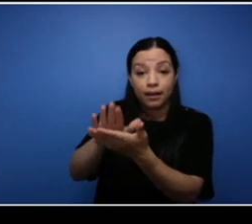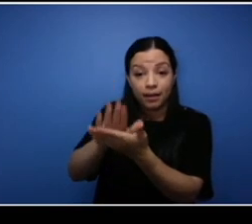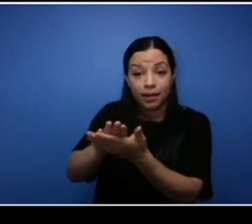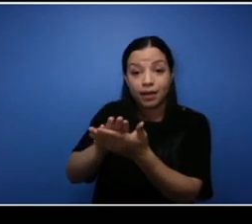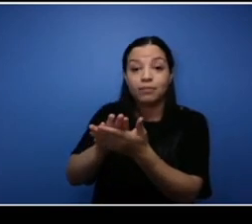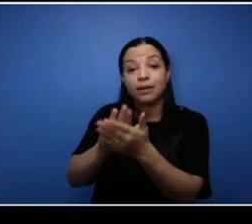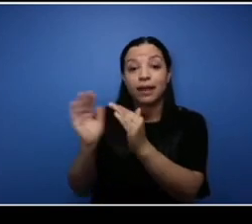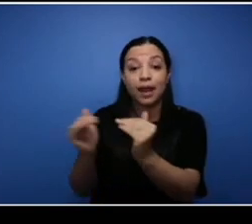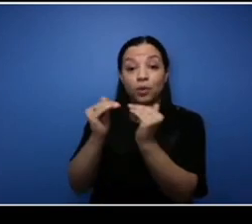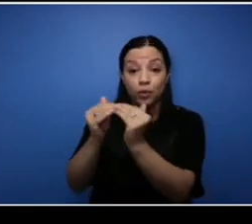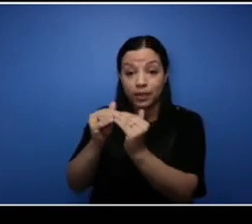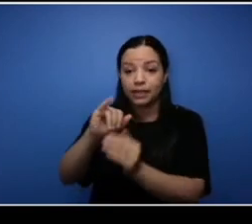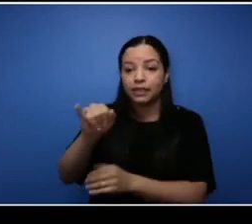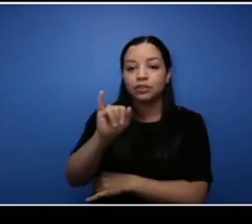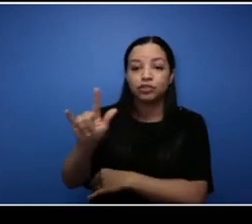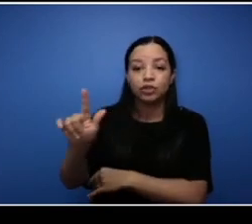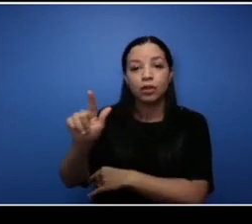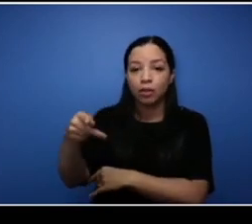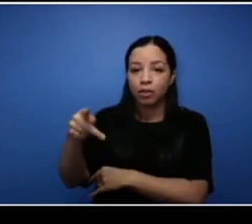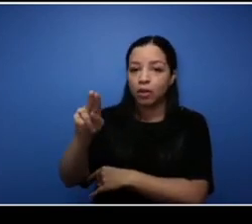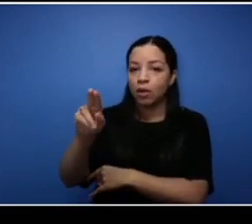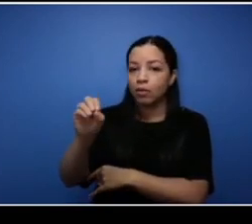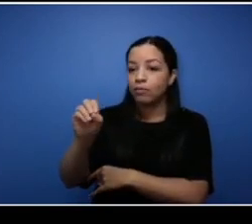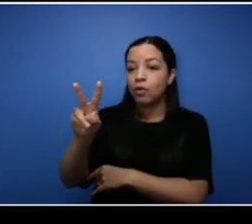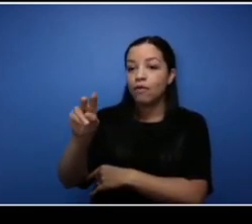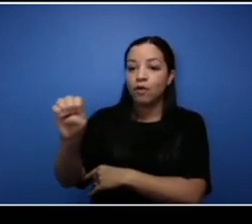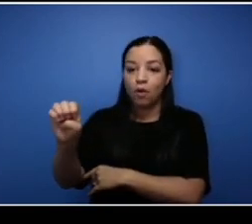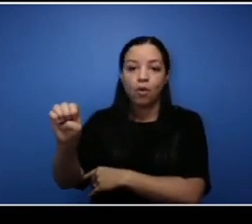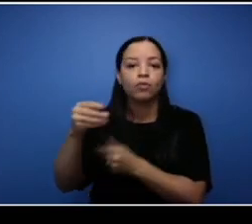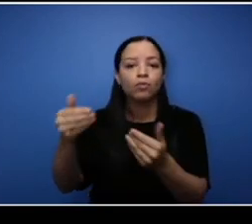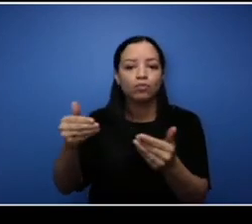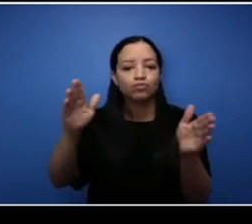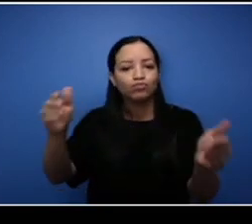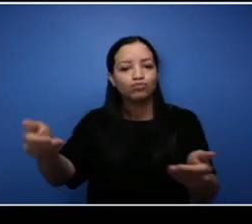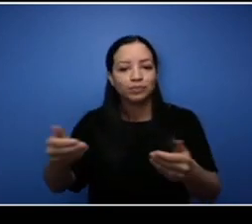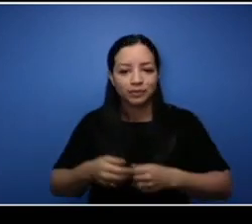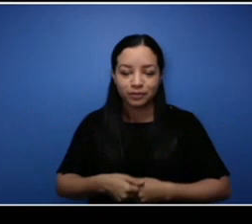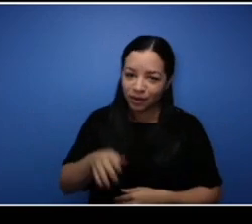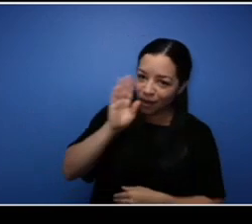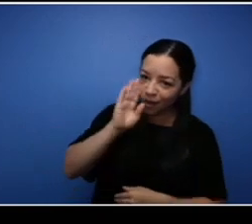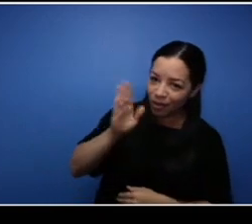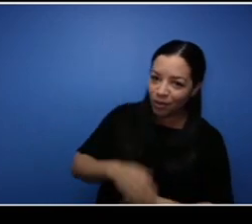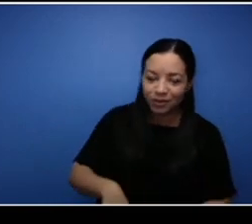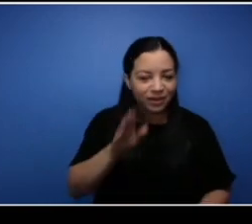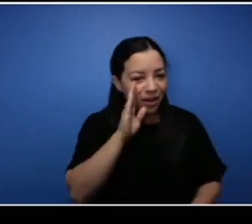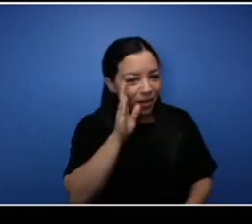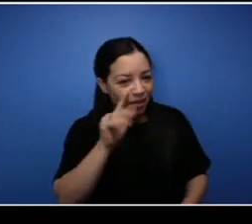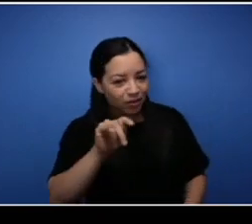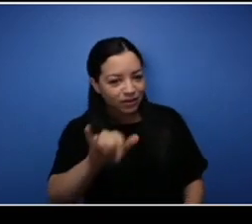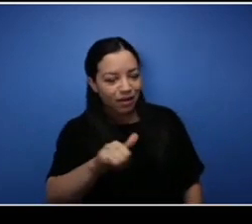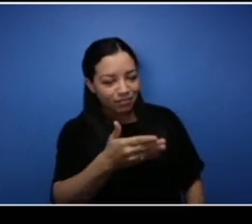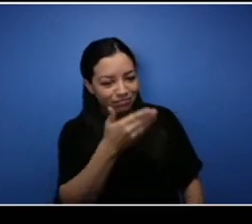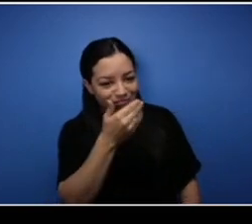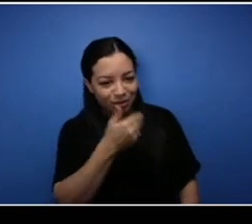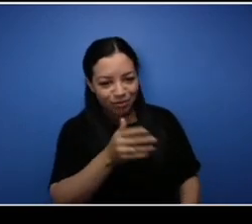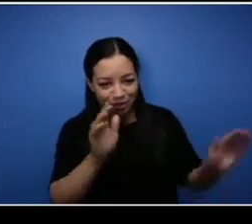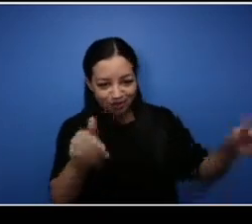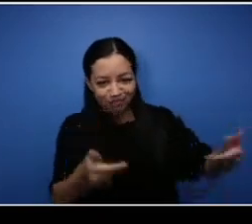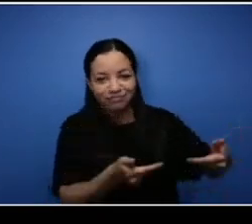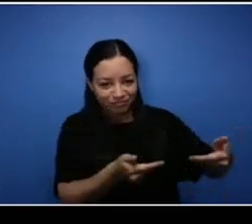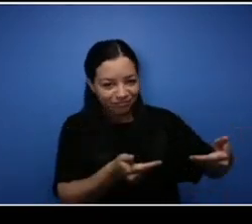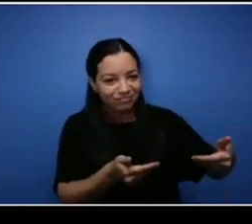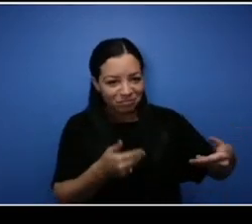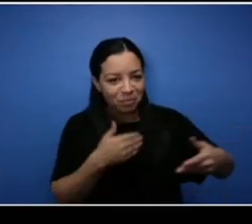open our event today. Hello Jill. Hello Ty, thank you so much for the introduction I appreciate